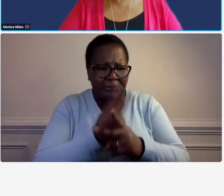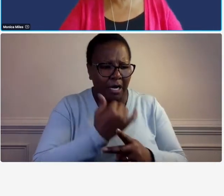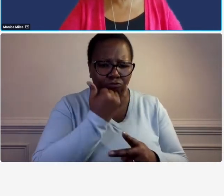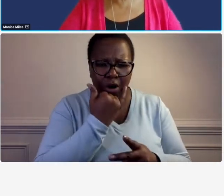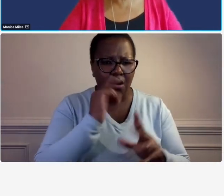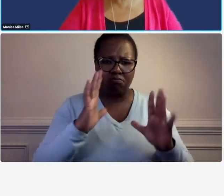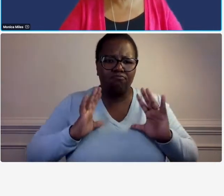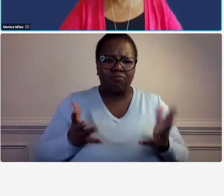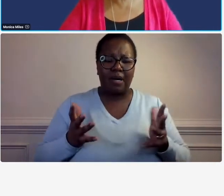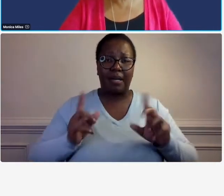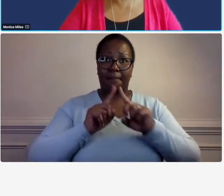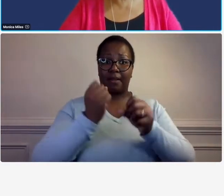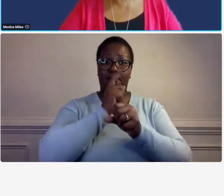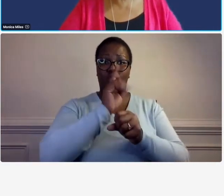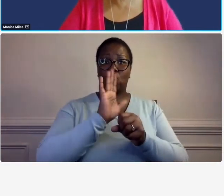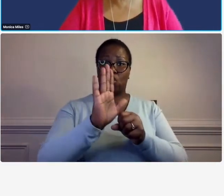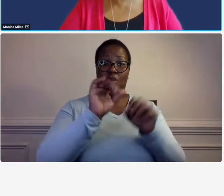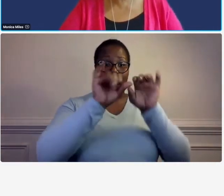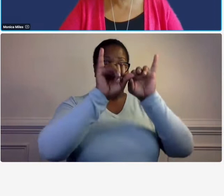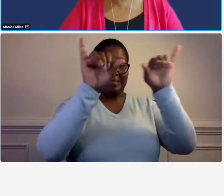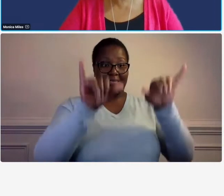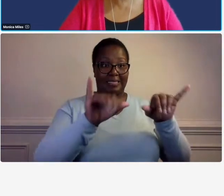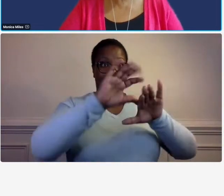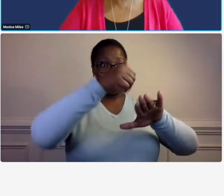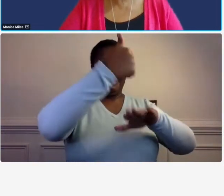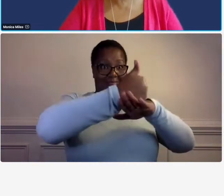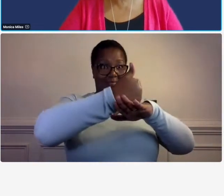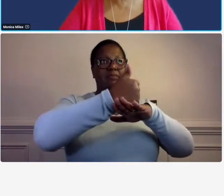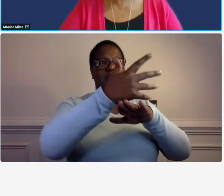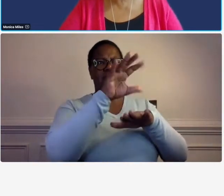you need to make sure that your system um is able you're able to catch that or that you have